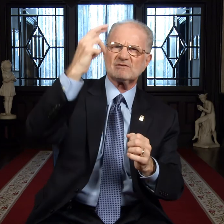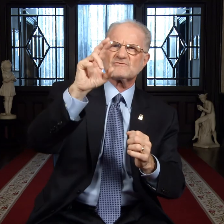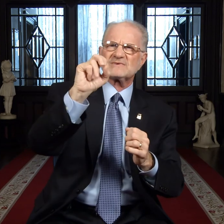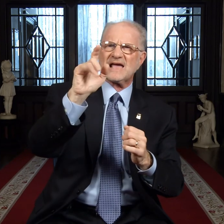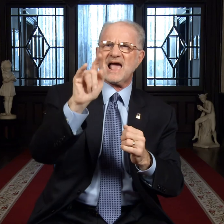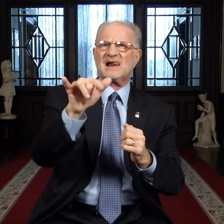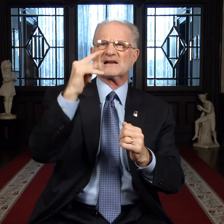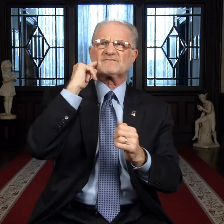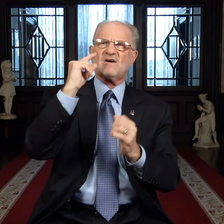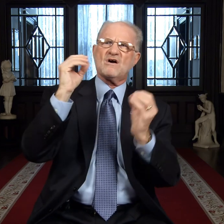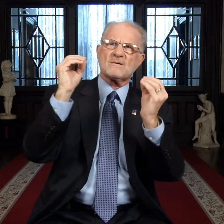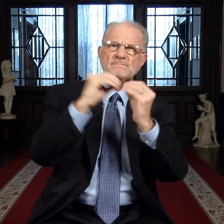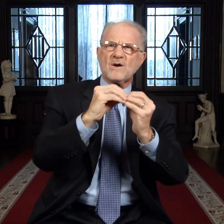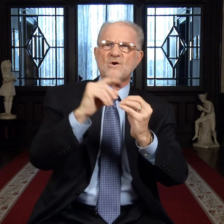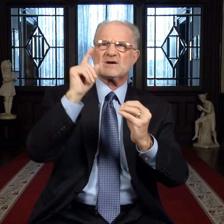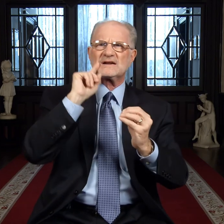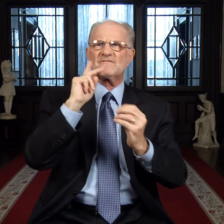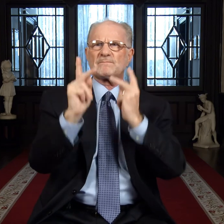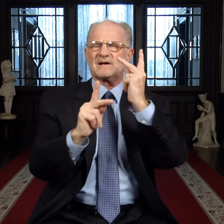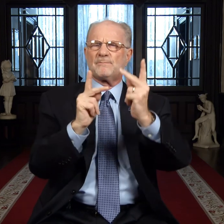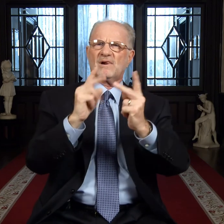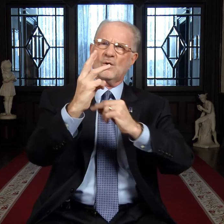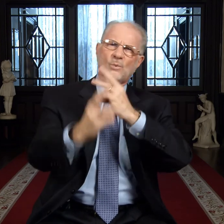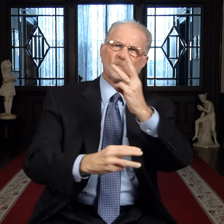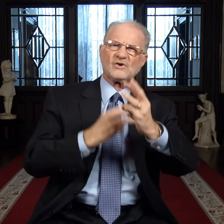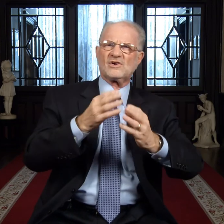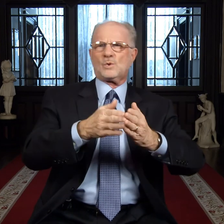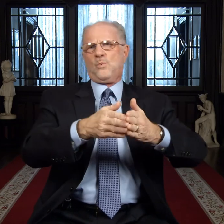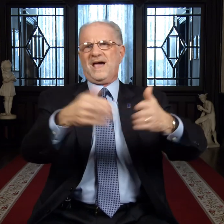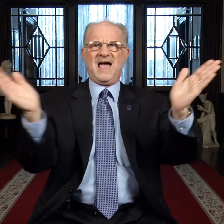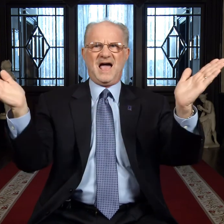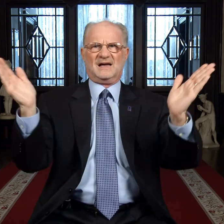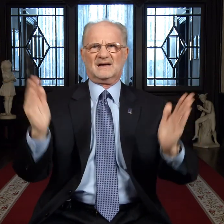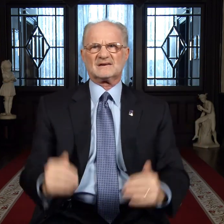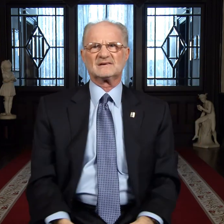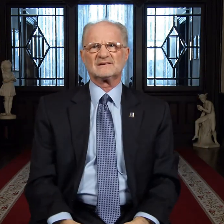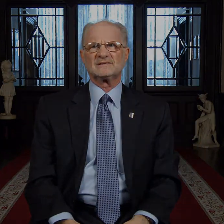for more deaf people worldwide.